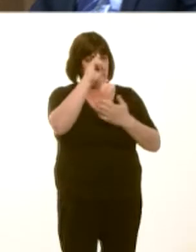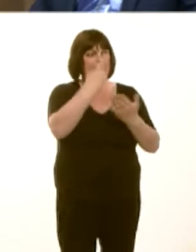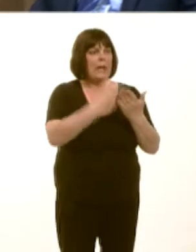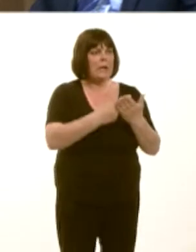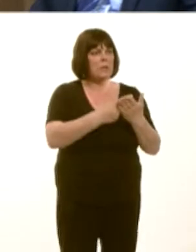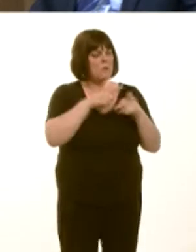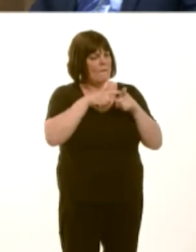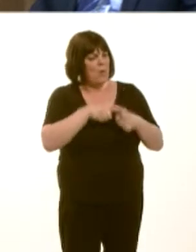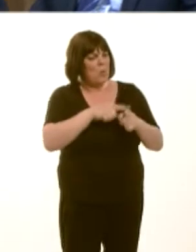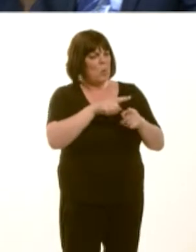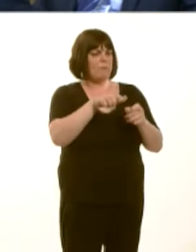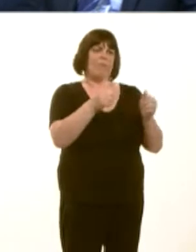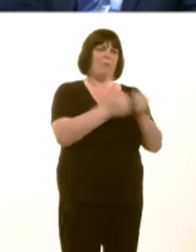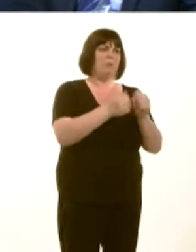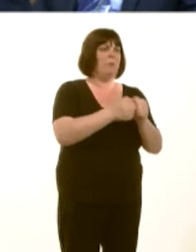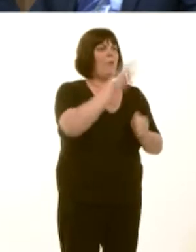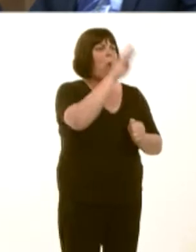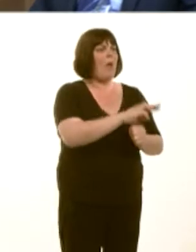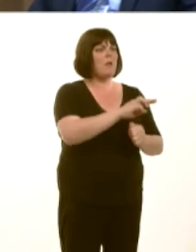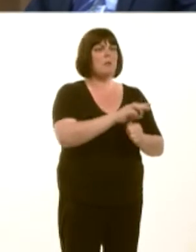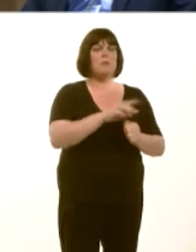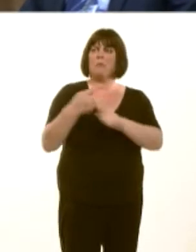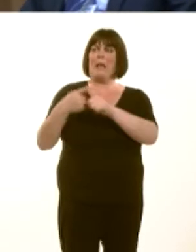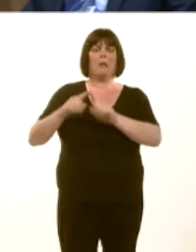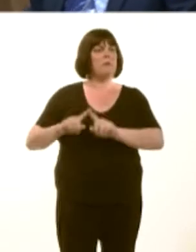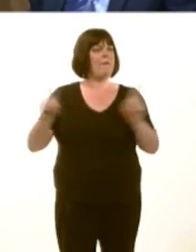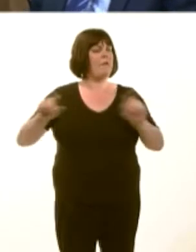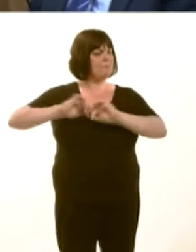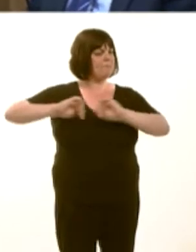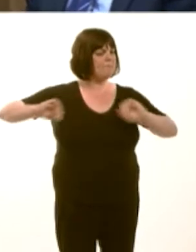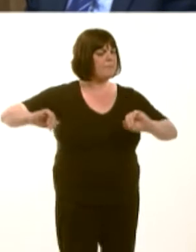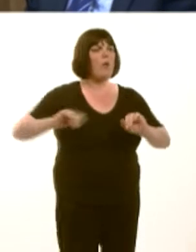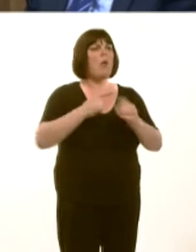not a situation where thereís a substantial amount of loss of public housing.